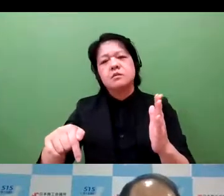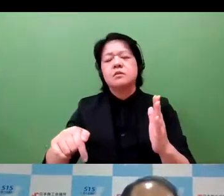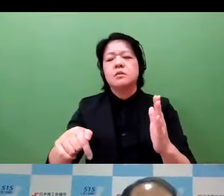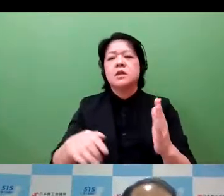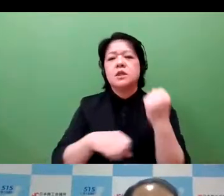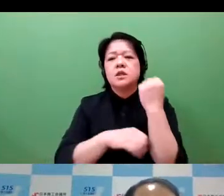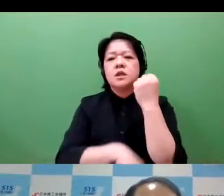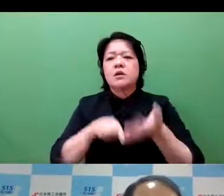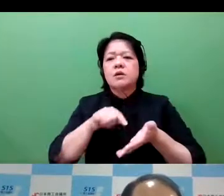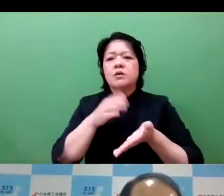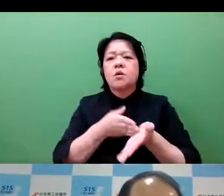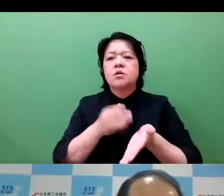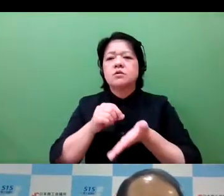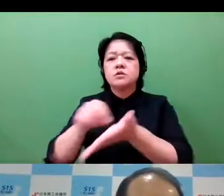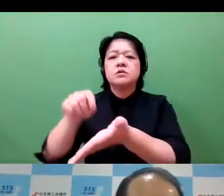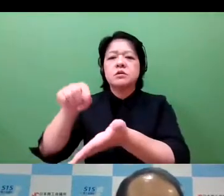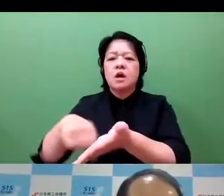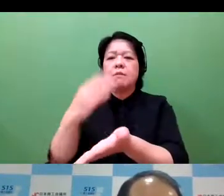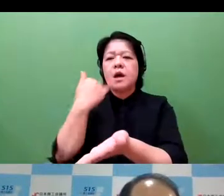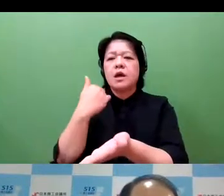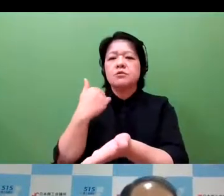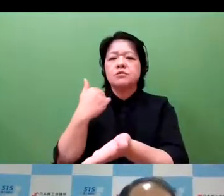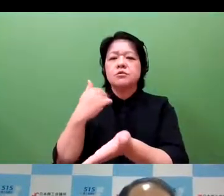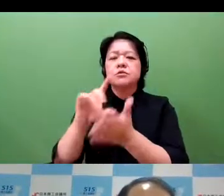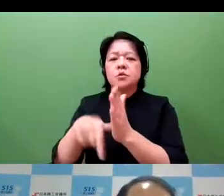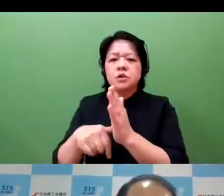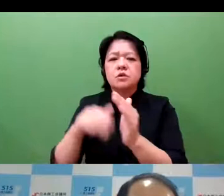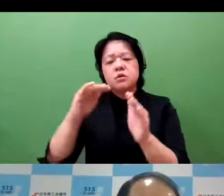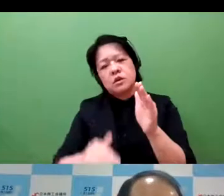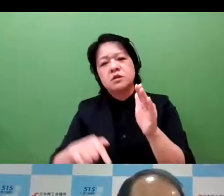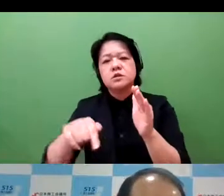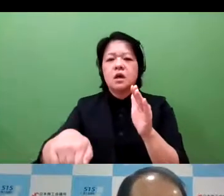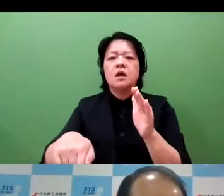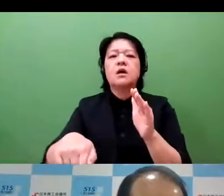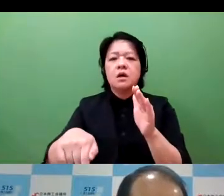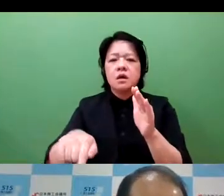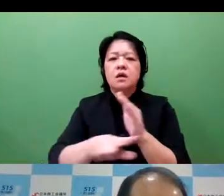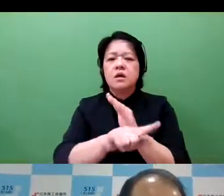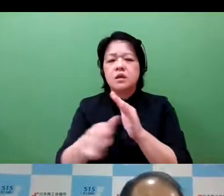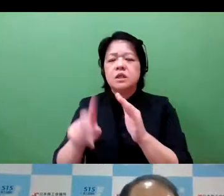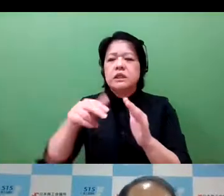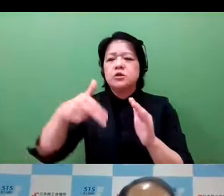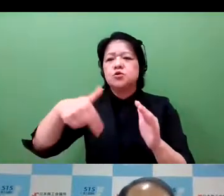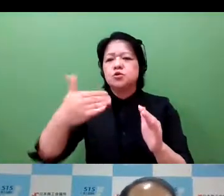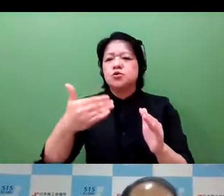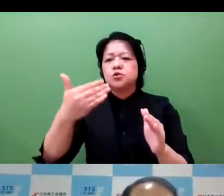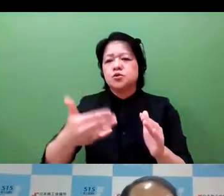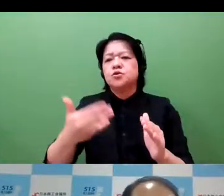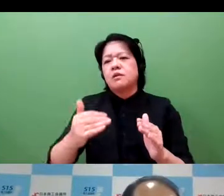to protect their intellectual property rights, because even if they file for an infringement case, oftentimes, they are confronted by the challenge